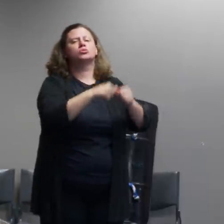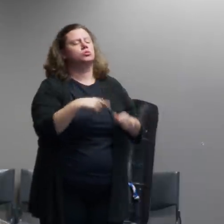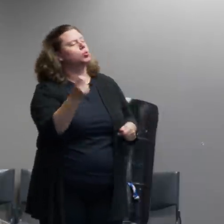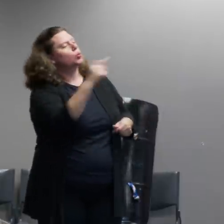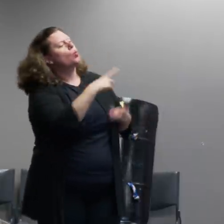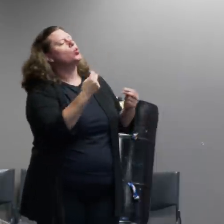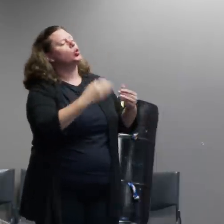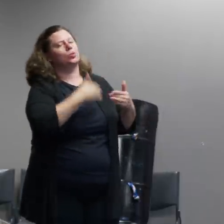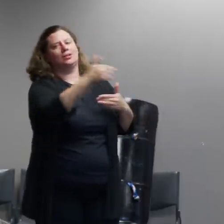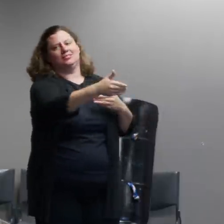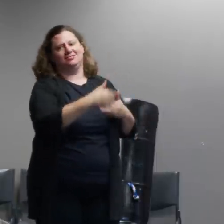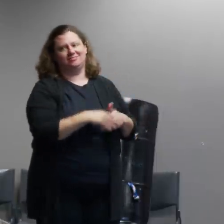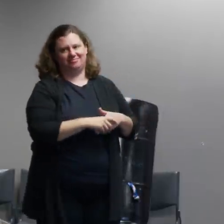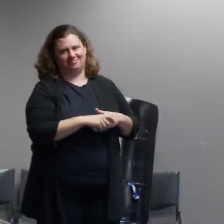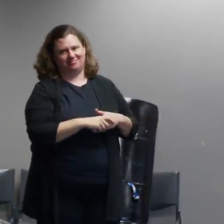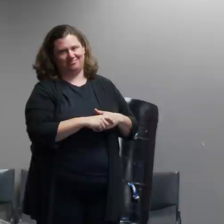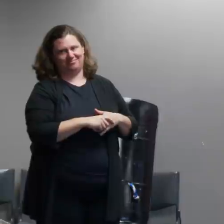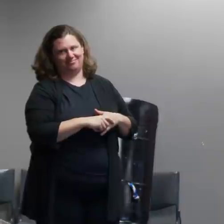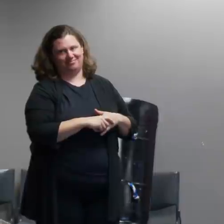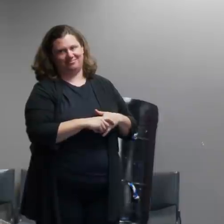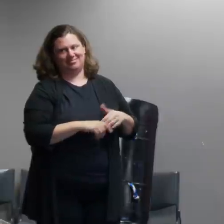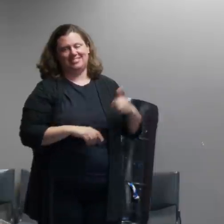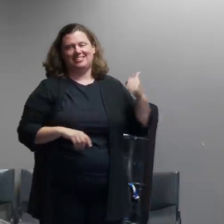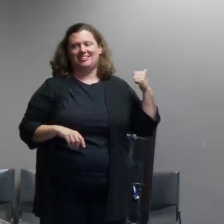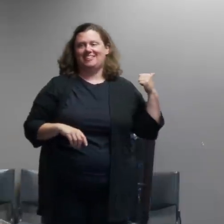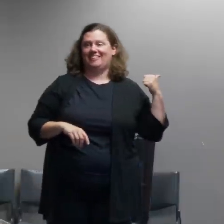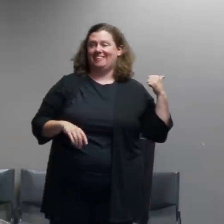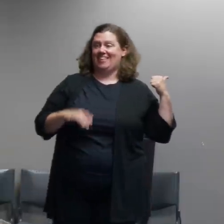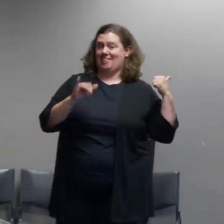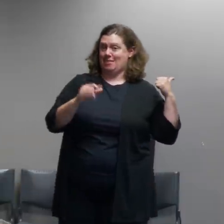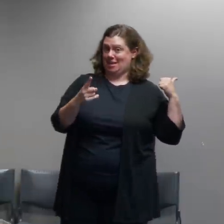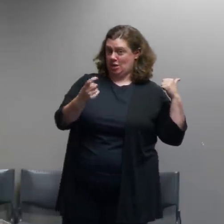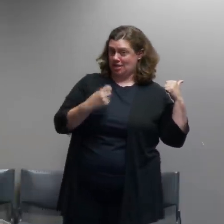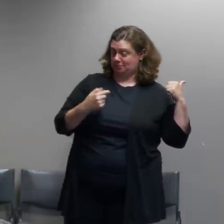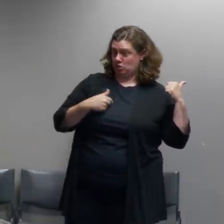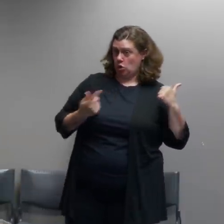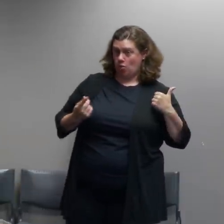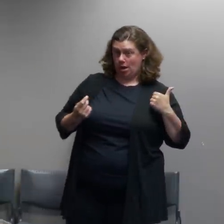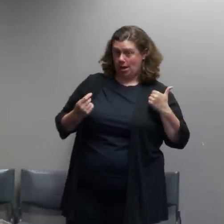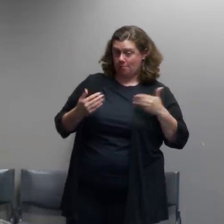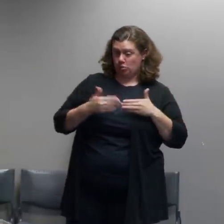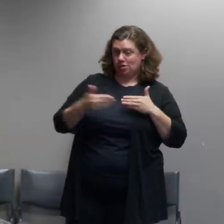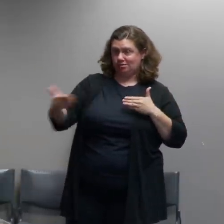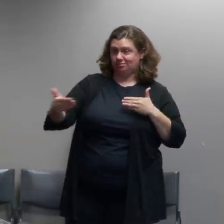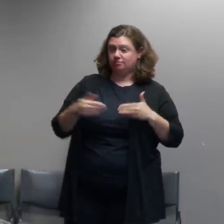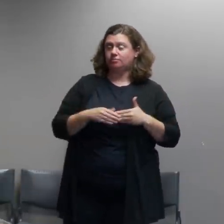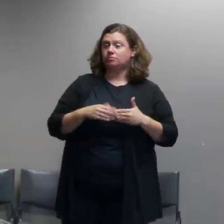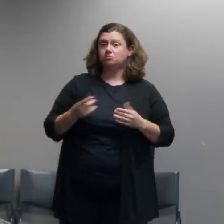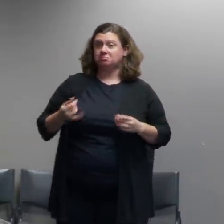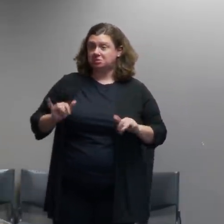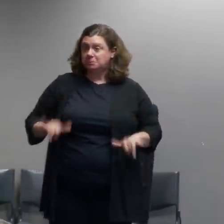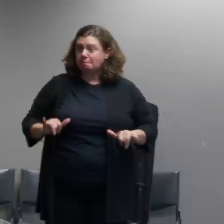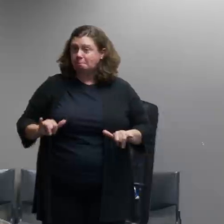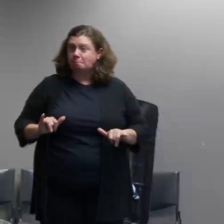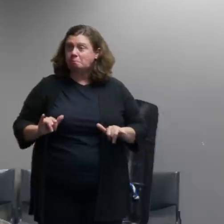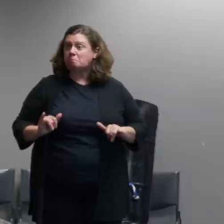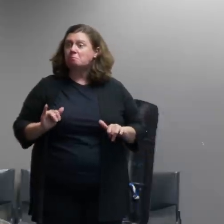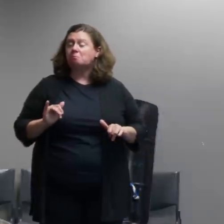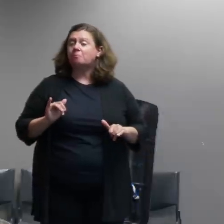and that's why and the question is what steps will we take going forward given the drain on resources to the organization